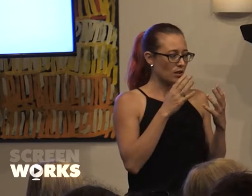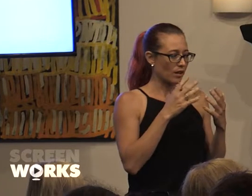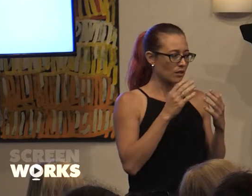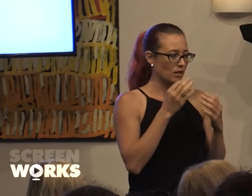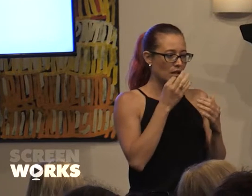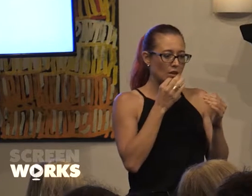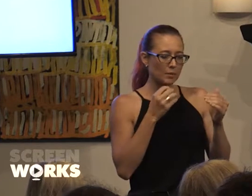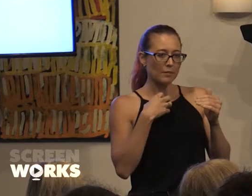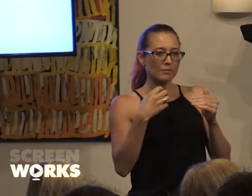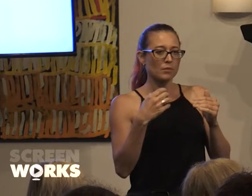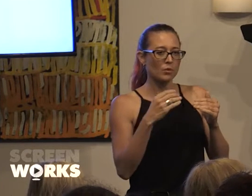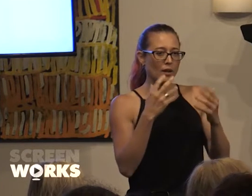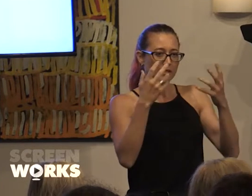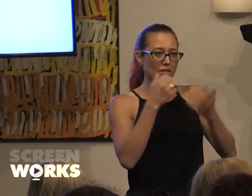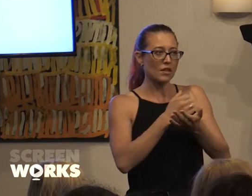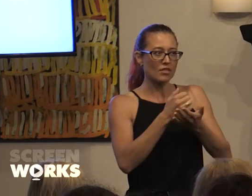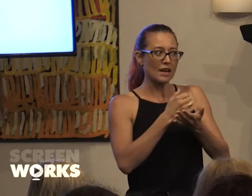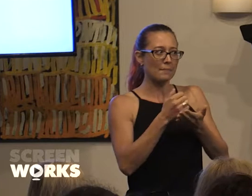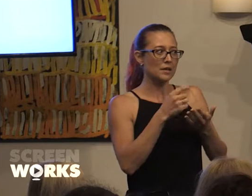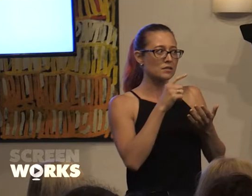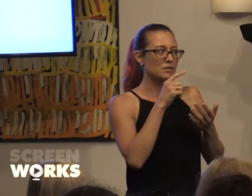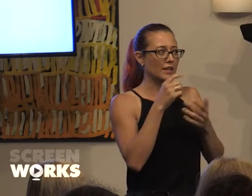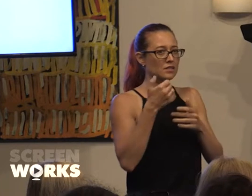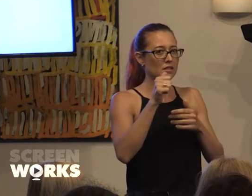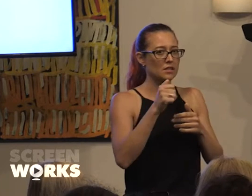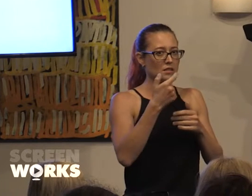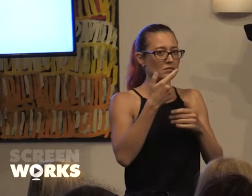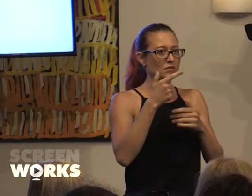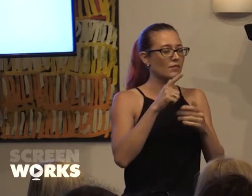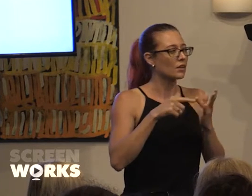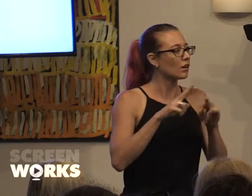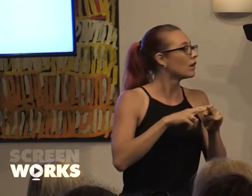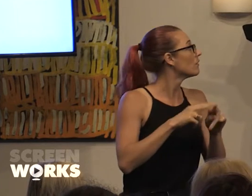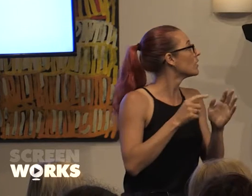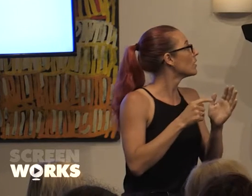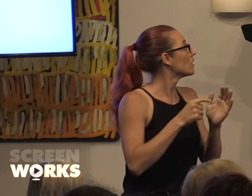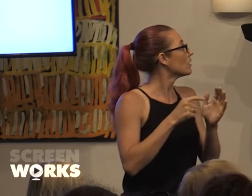than the statistics we're seeing like only sixty percent of film and TV directed by females - so we're saying we